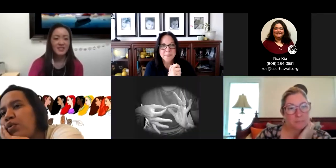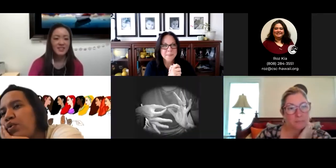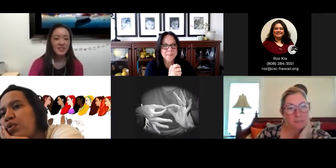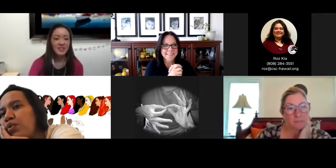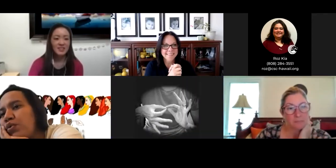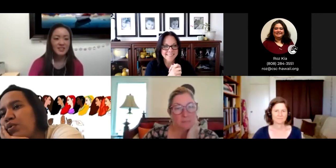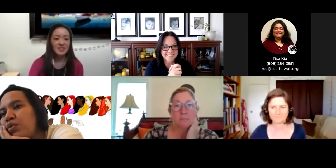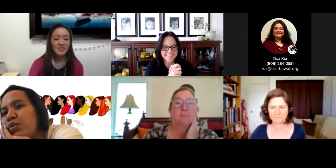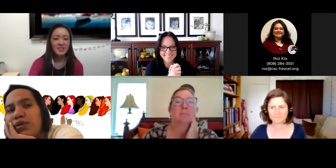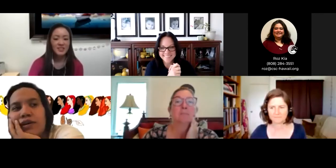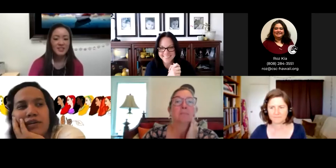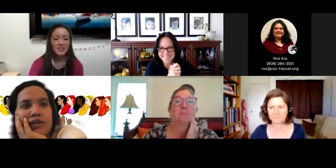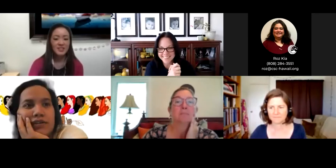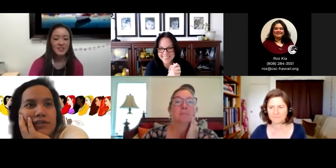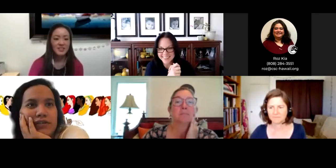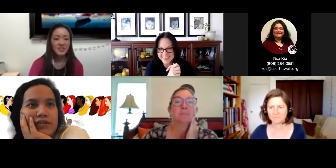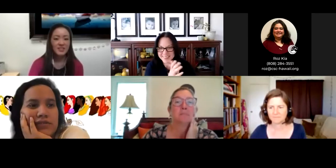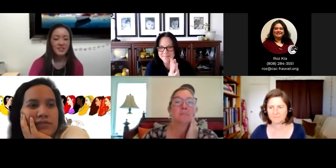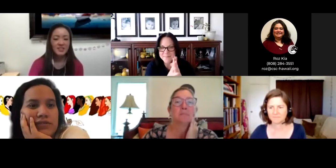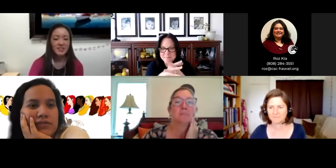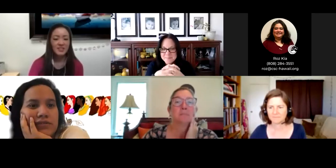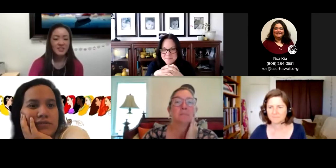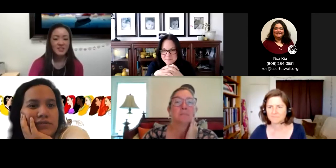Okay. I never introduced myself. My name is Jerry Lou